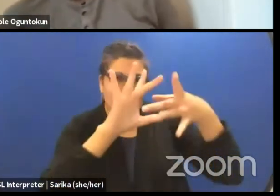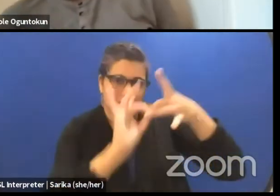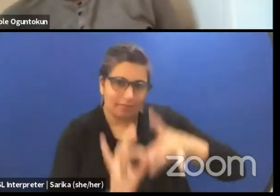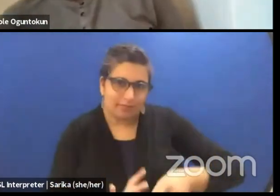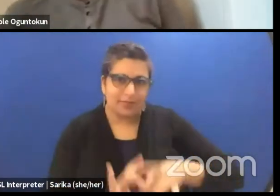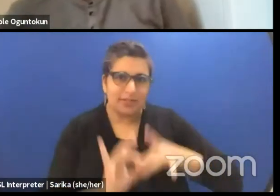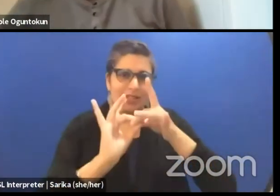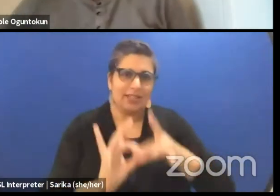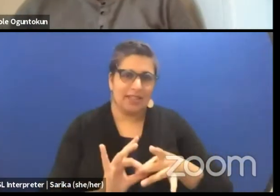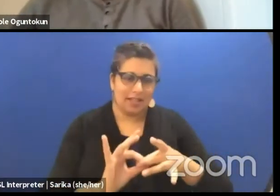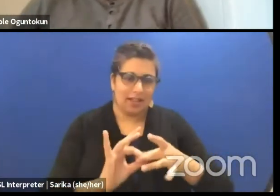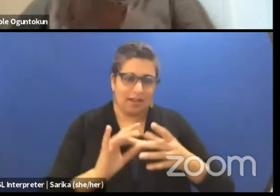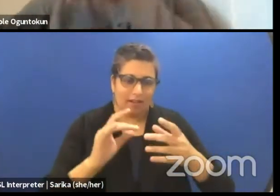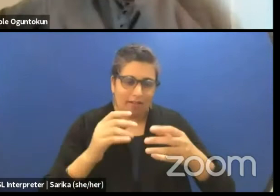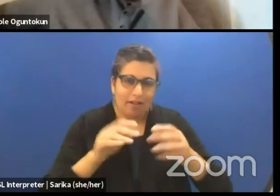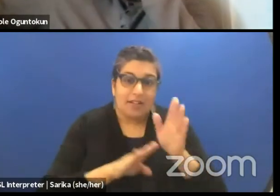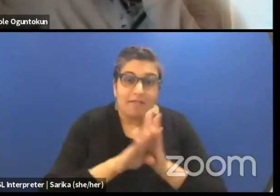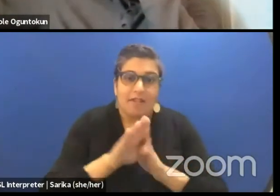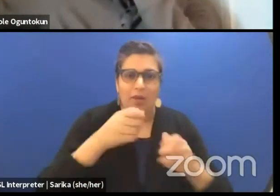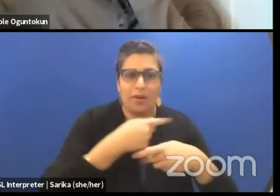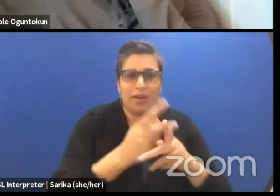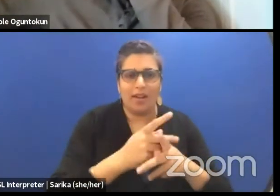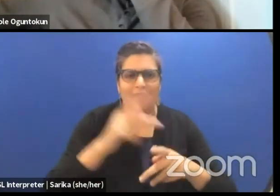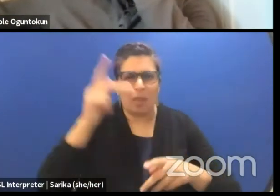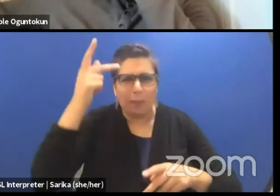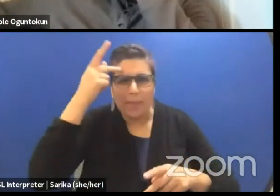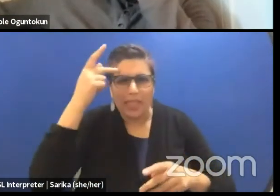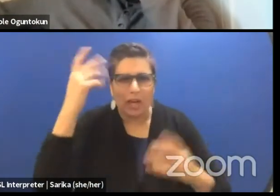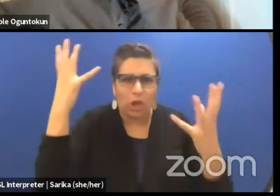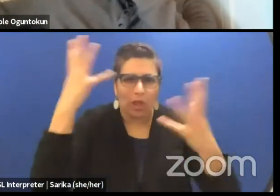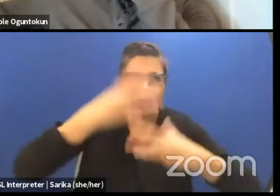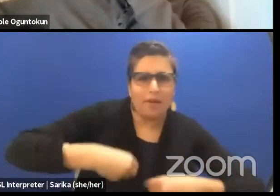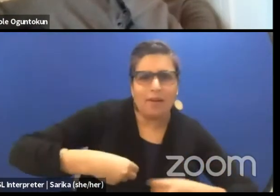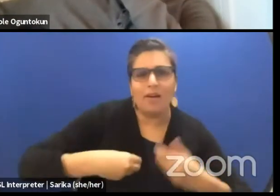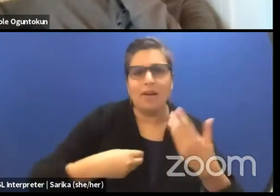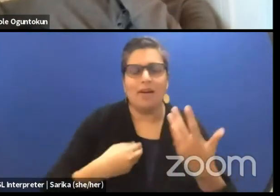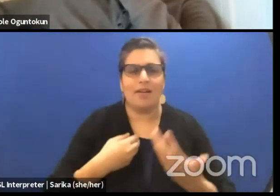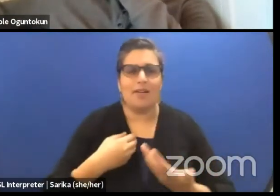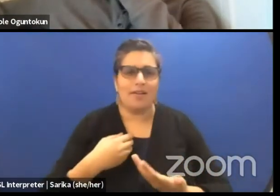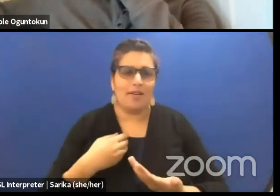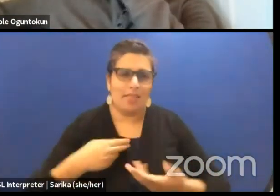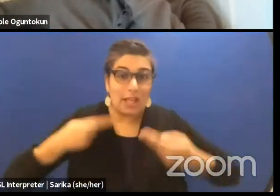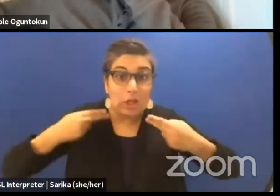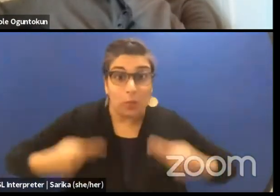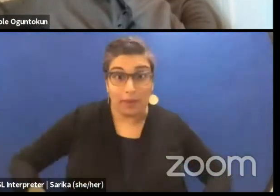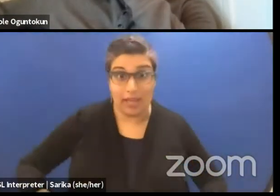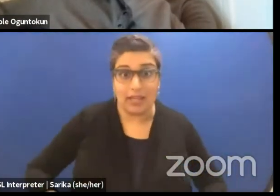within the political, within the aesthetics, within the humane components of that.